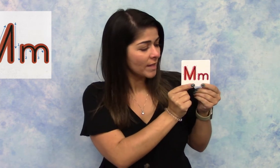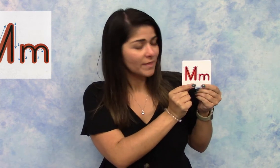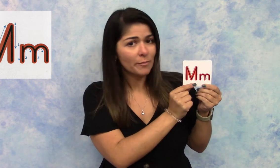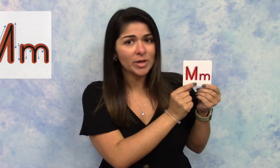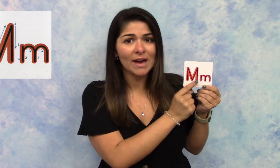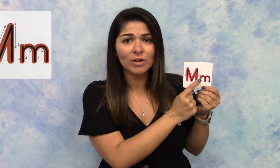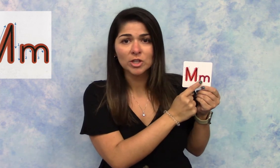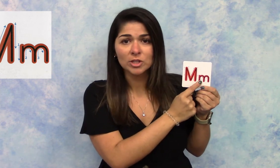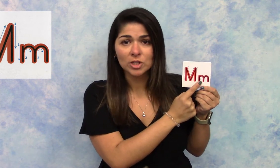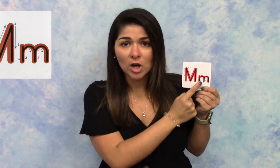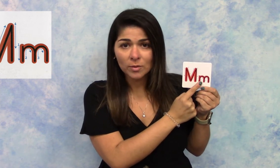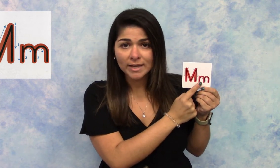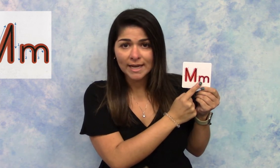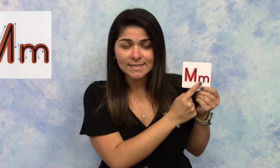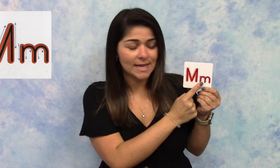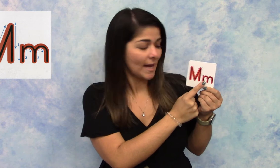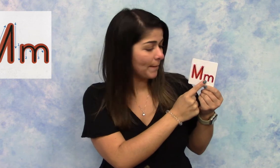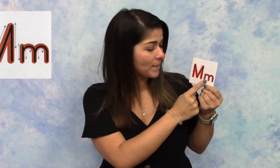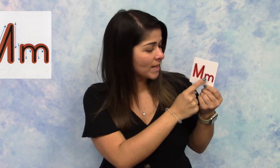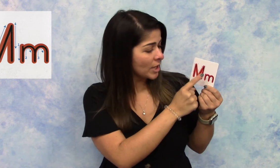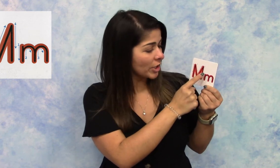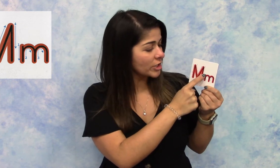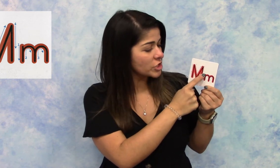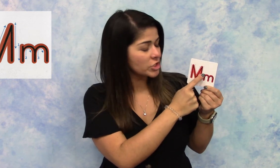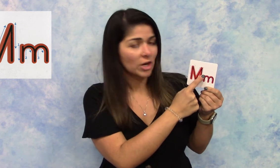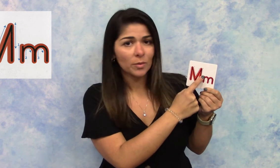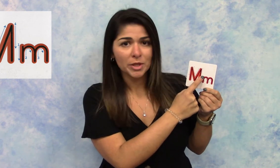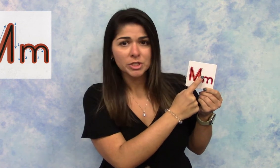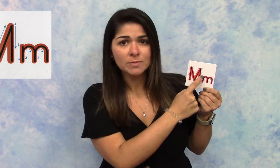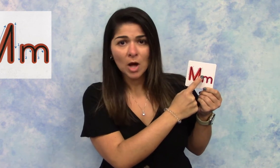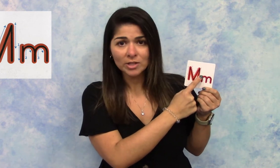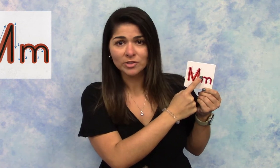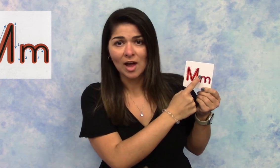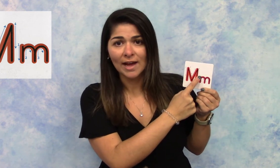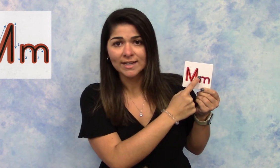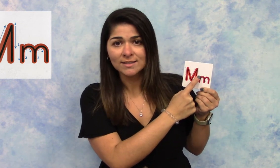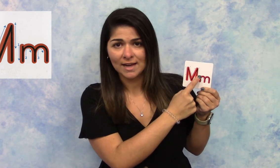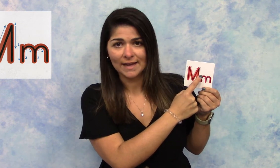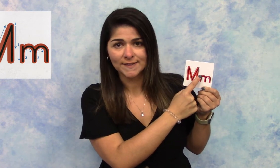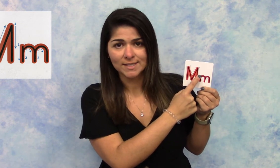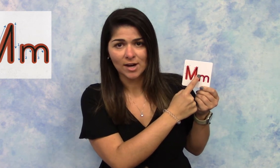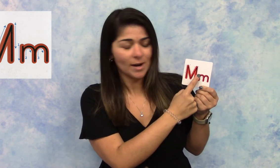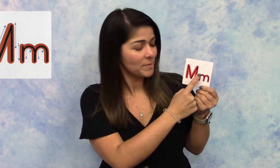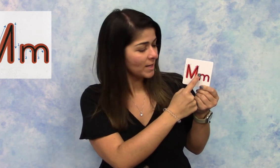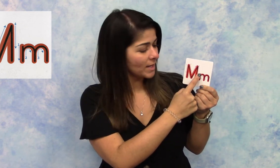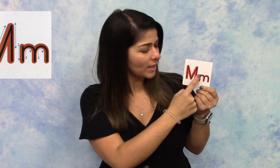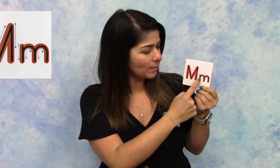Then we have our lowercase "m". We're going to start with a smaller line at the top come